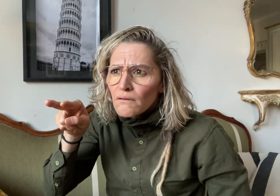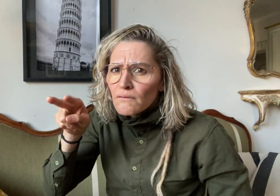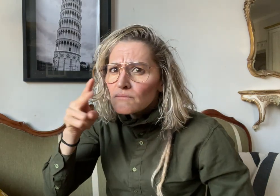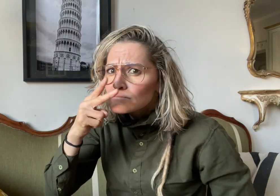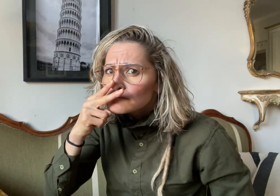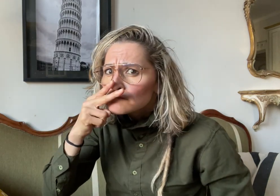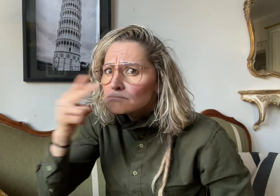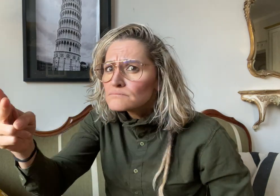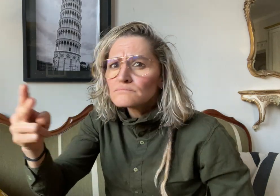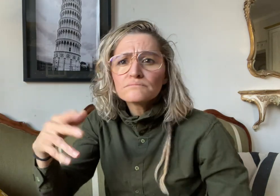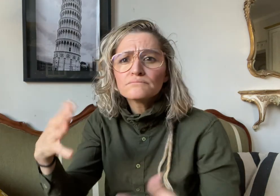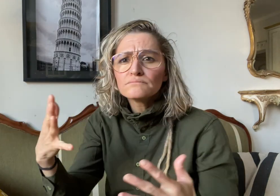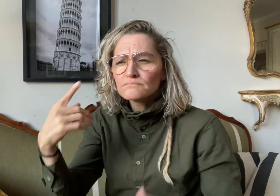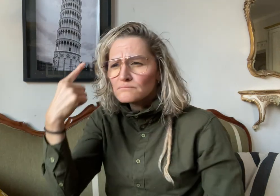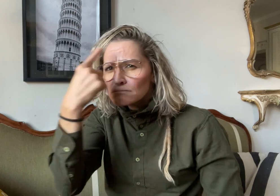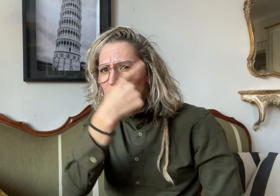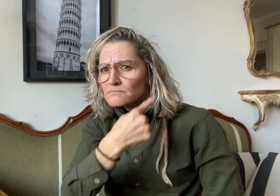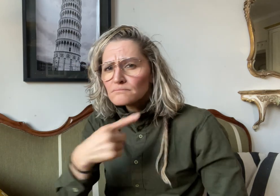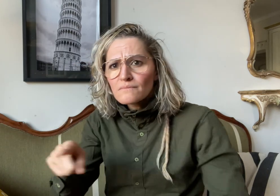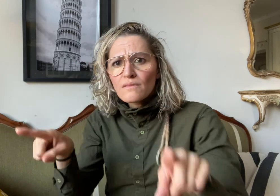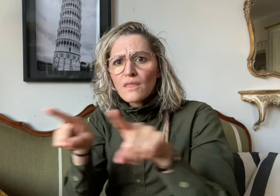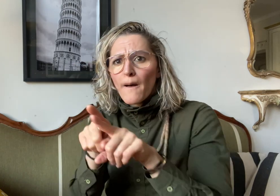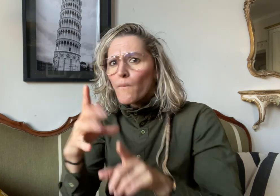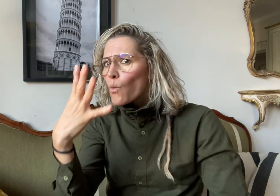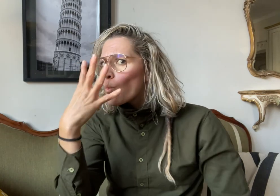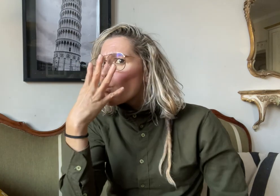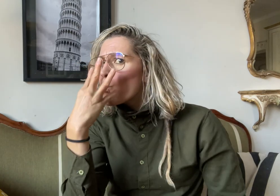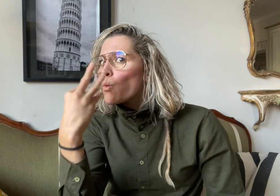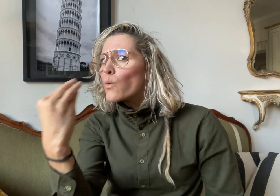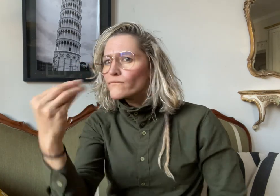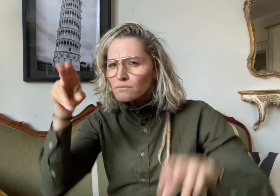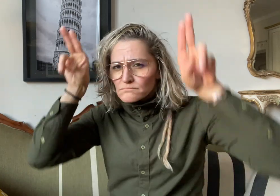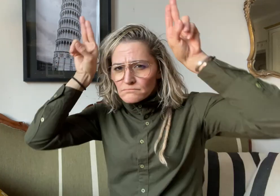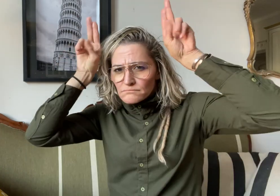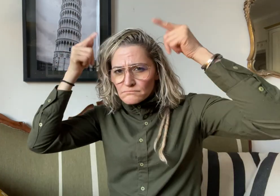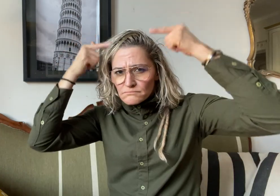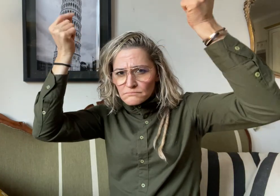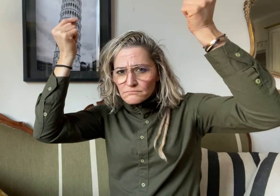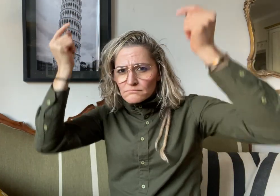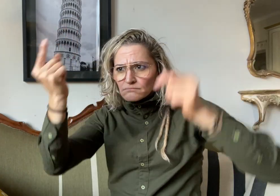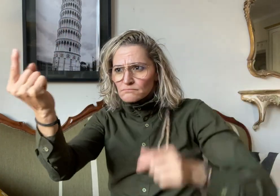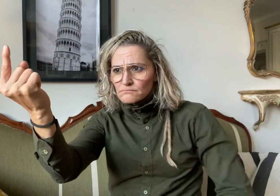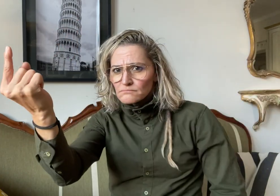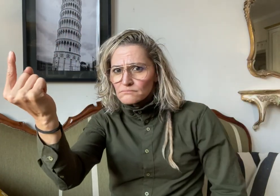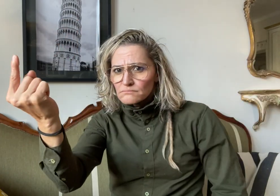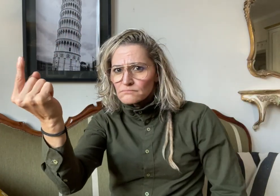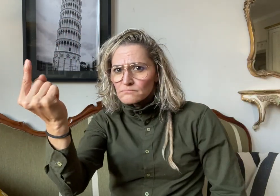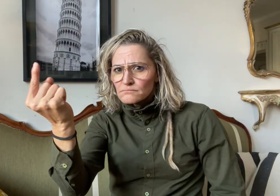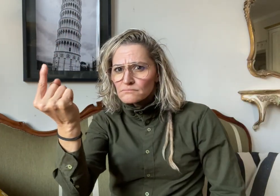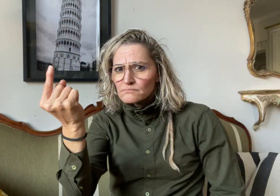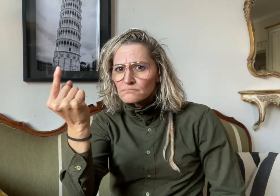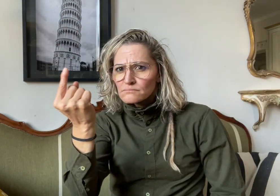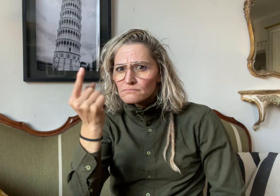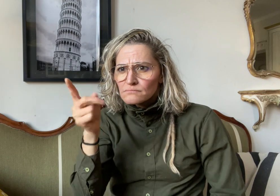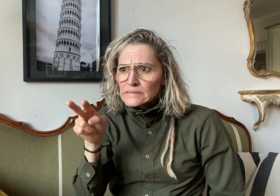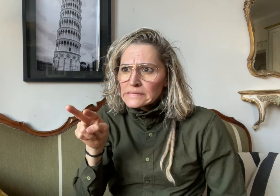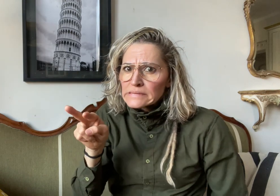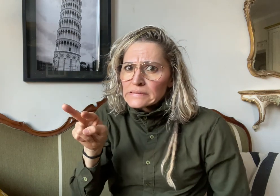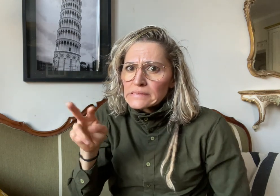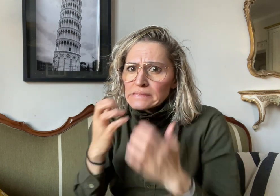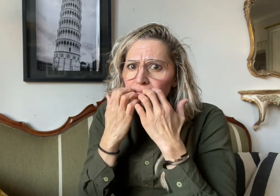approaching which made her scared. With a closer look, Amelia realized